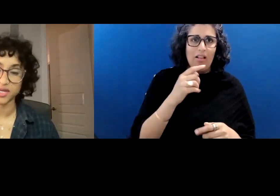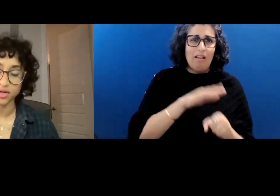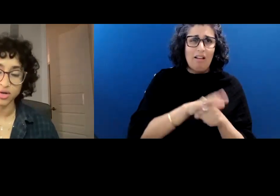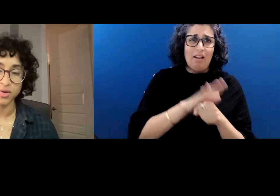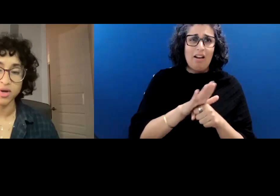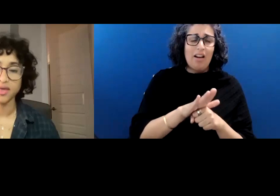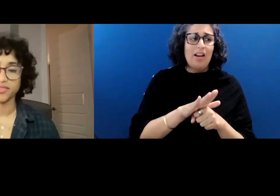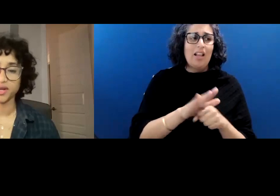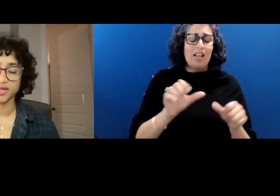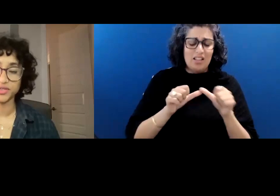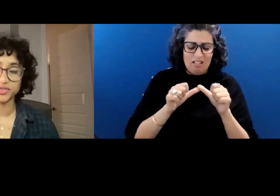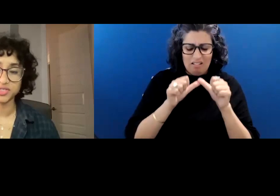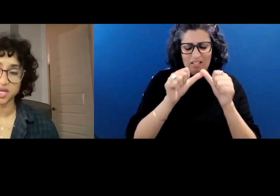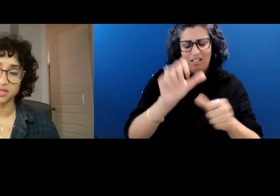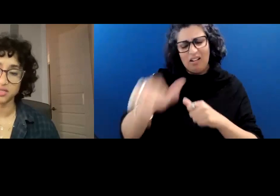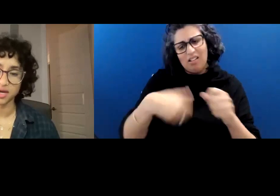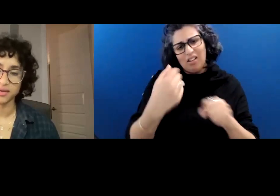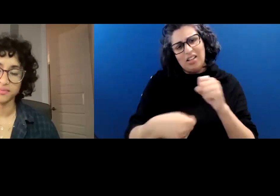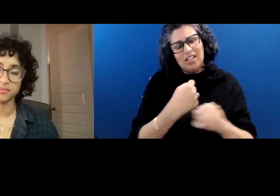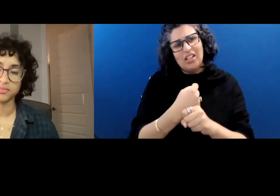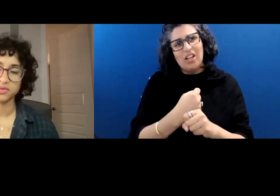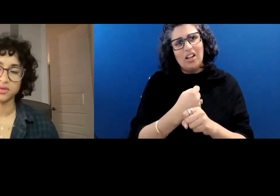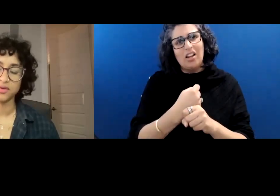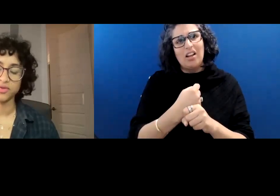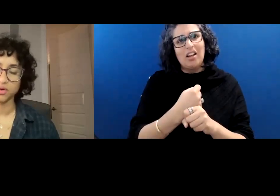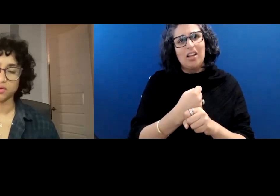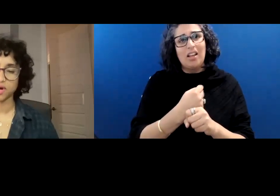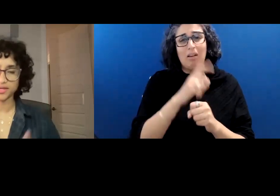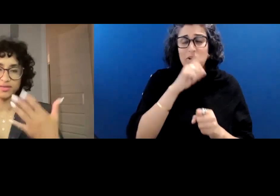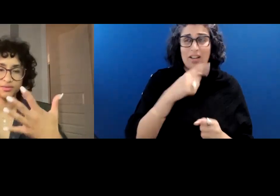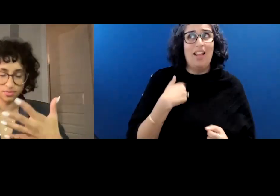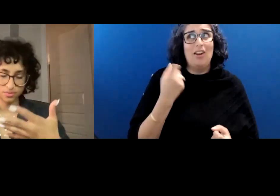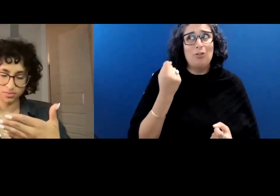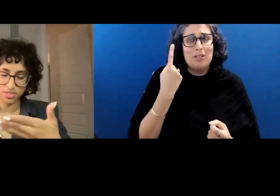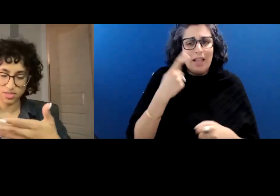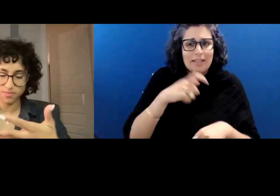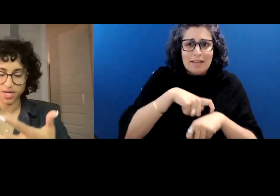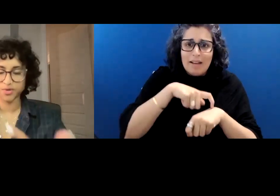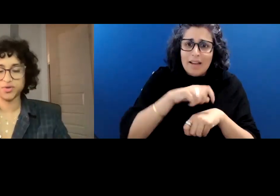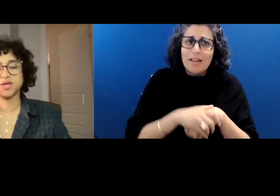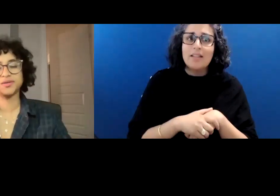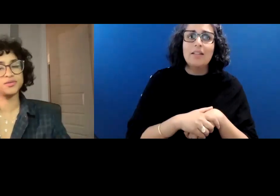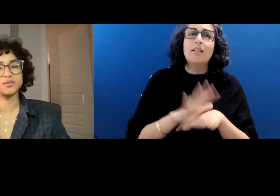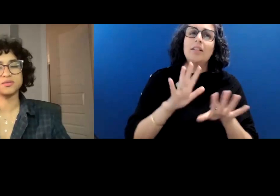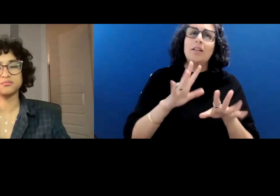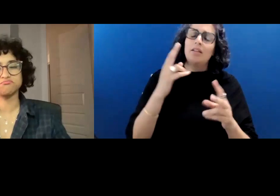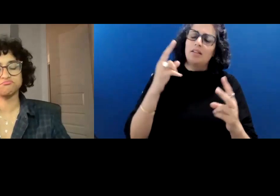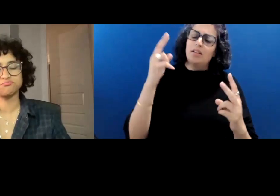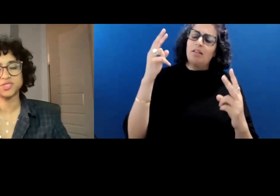I know that I understand time, though I can see my own hands